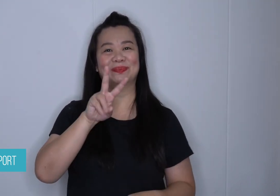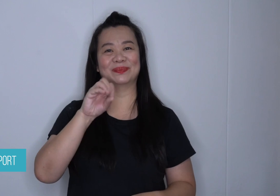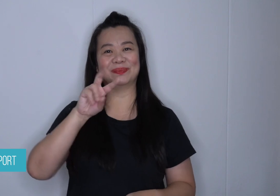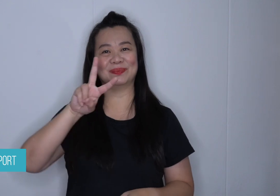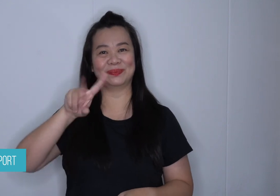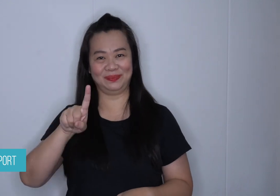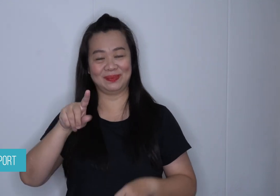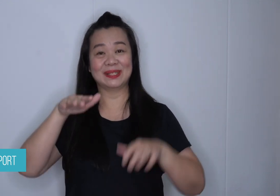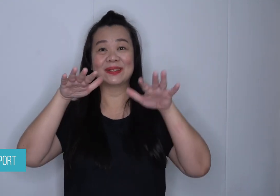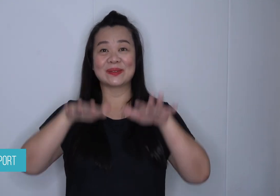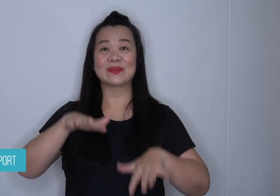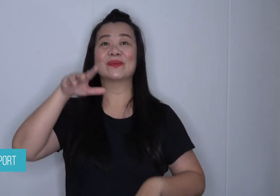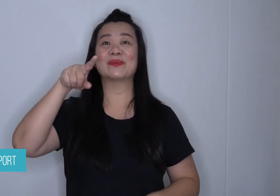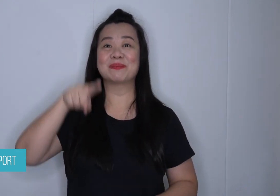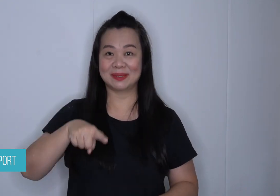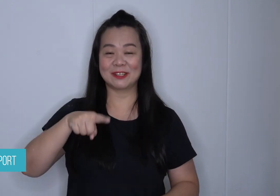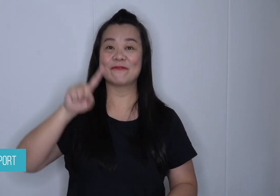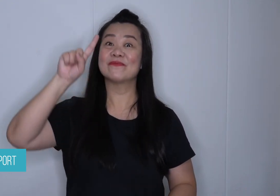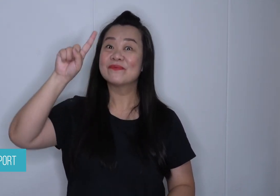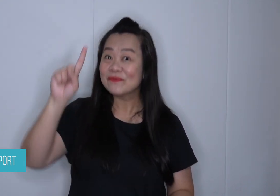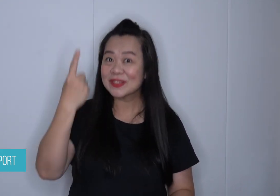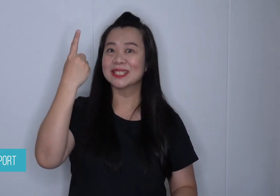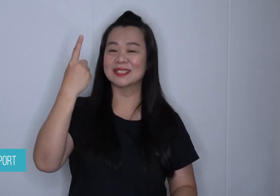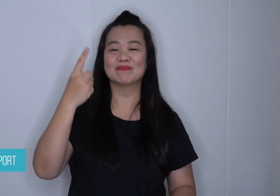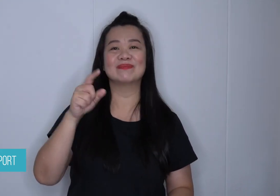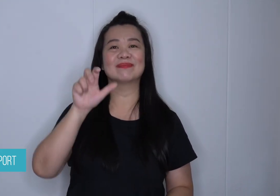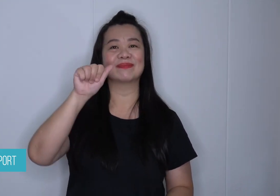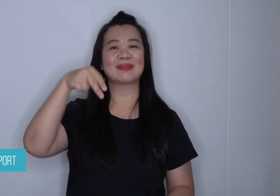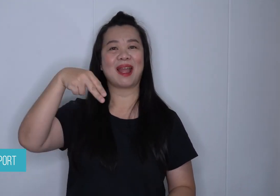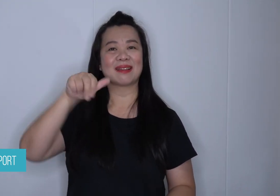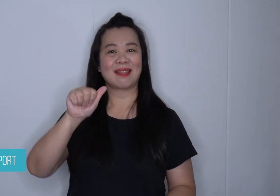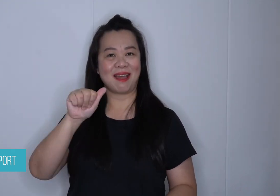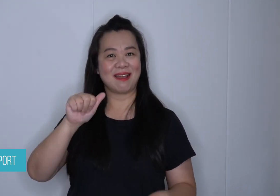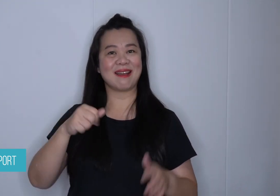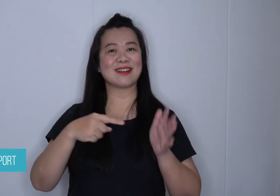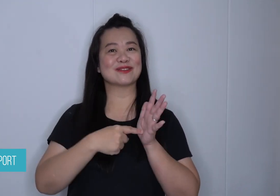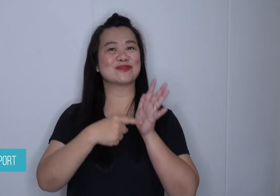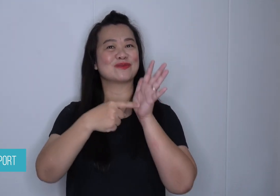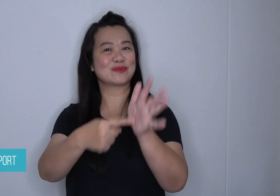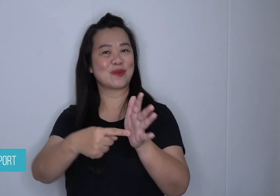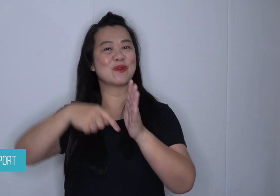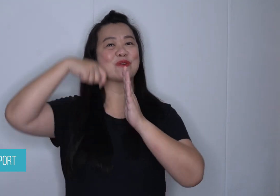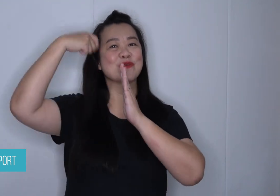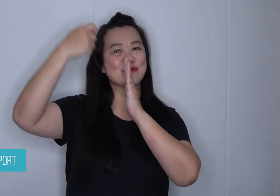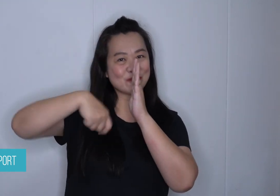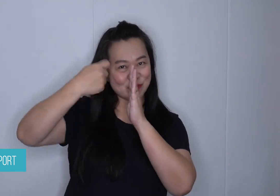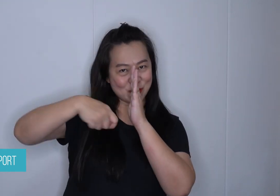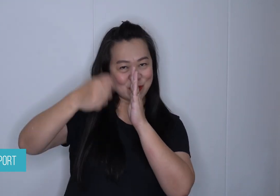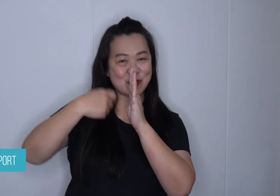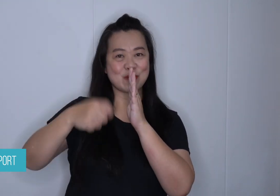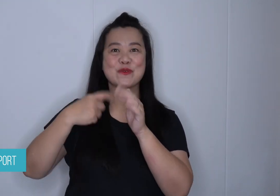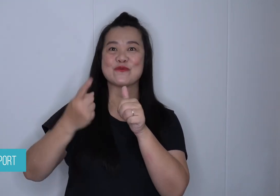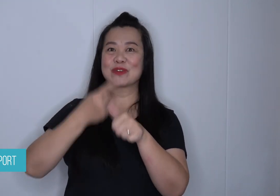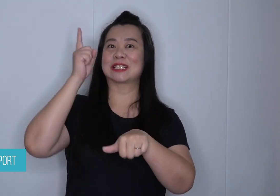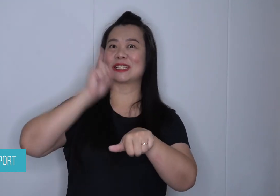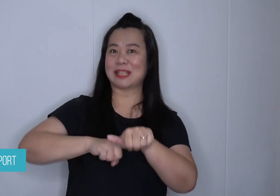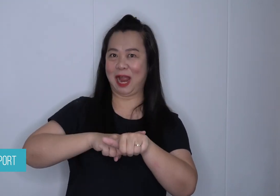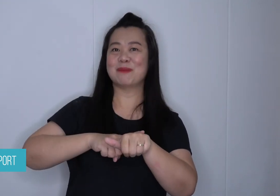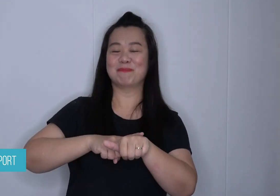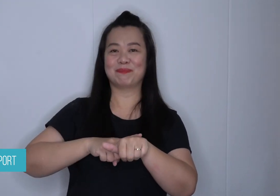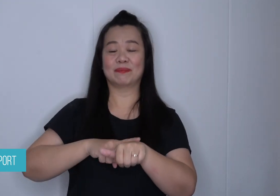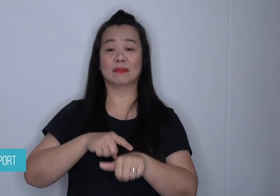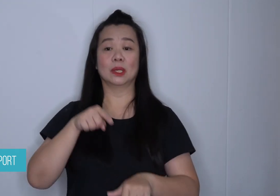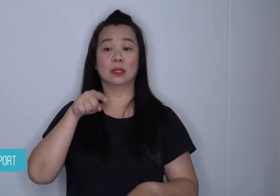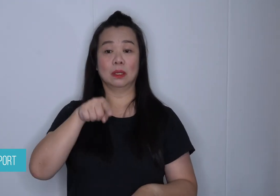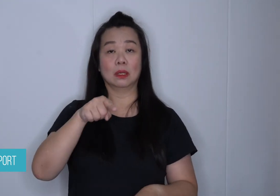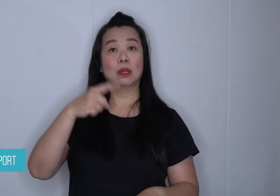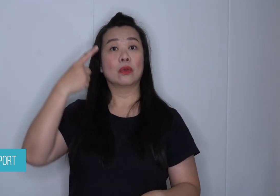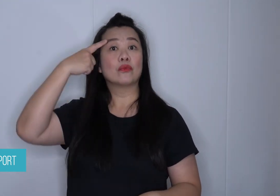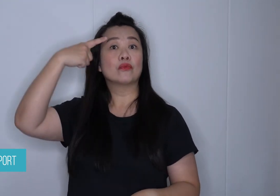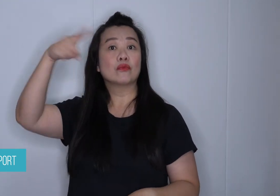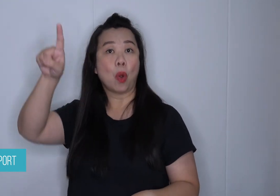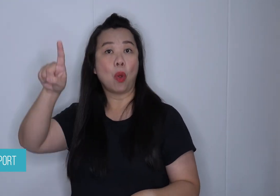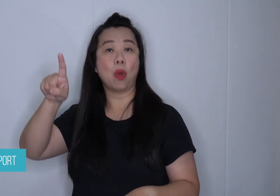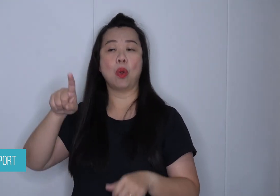ANA will be debuting a new in-flight safety video for both